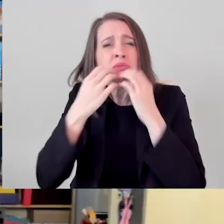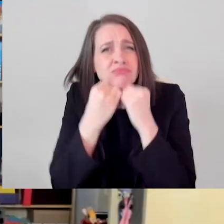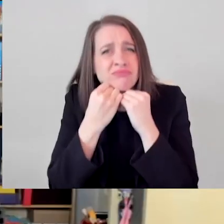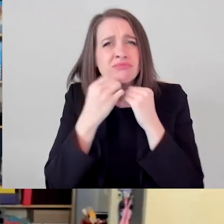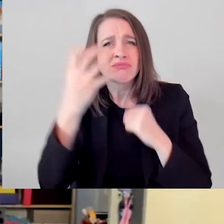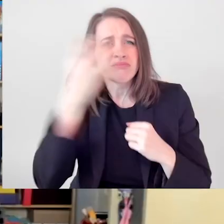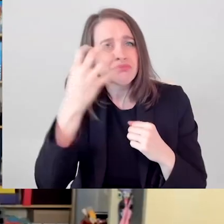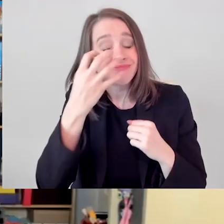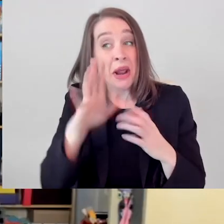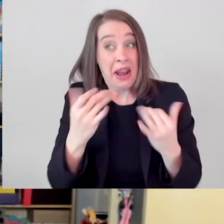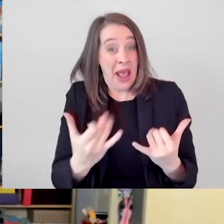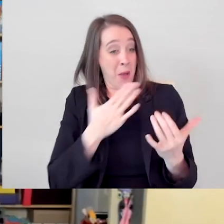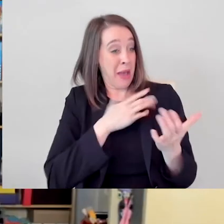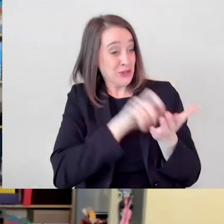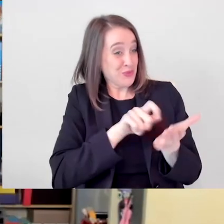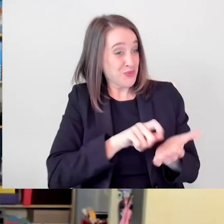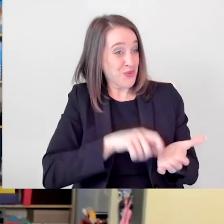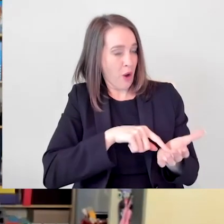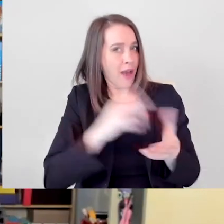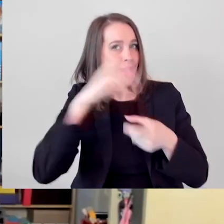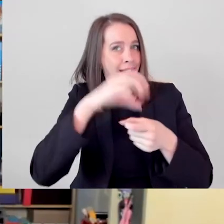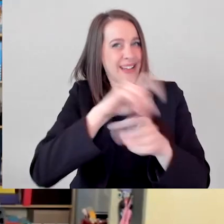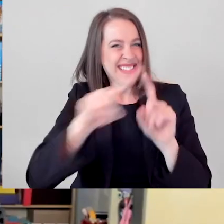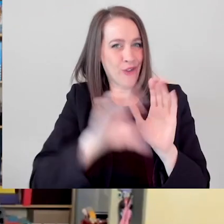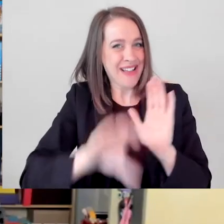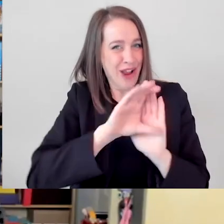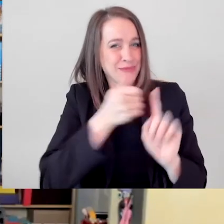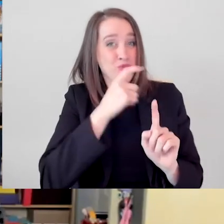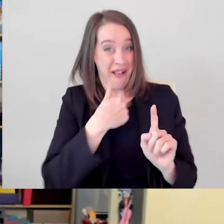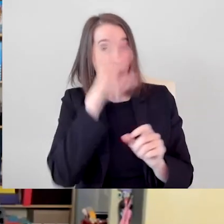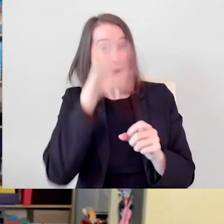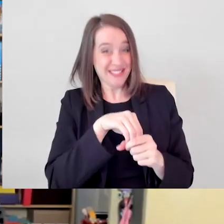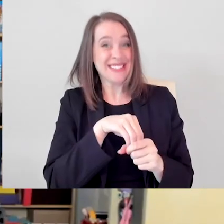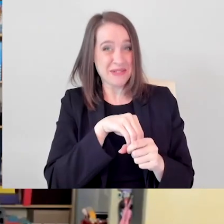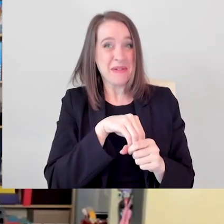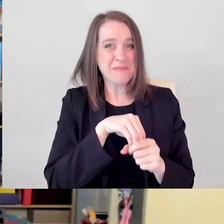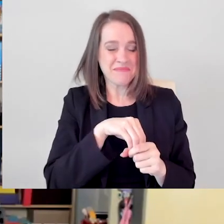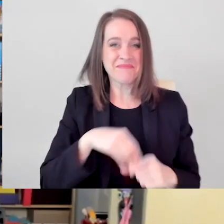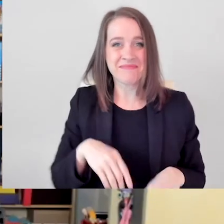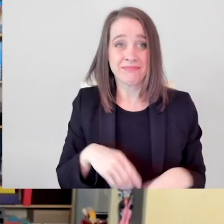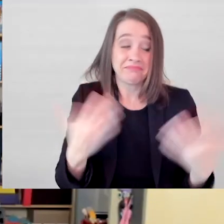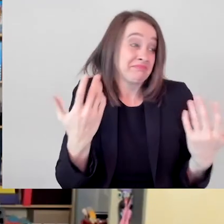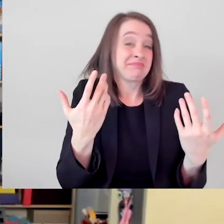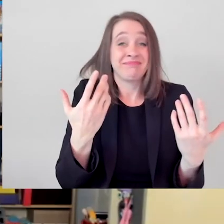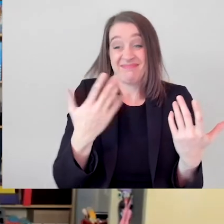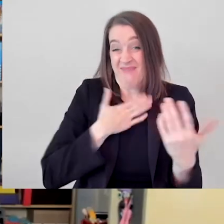I am now adding characters with autism in my work. And I'm definitely-- in animation,